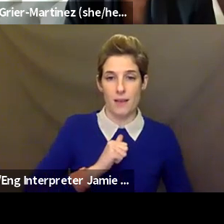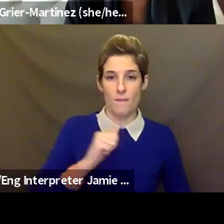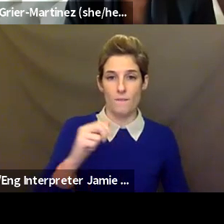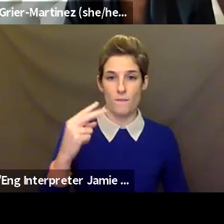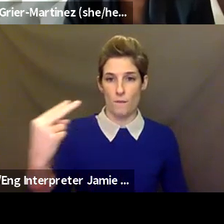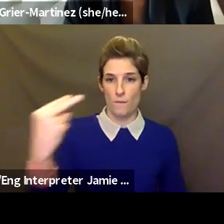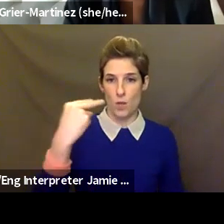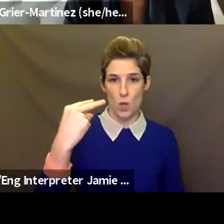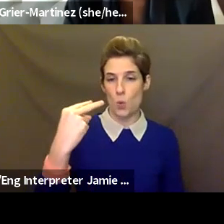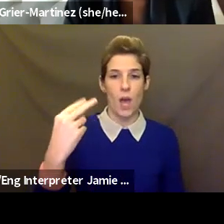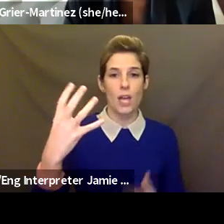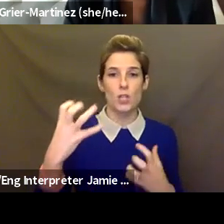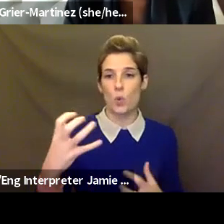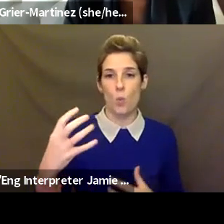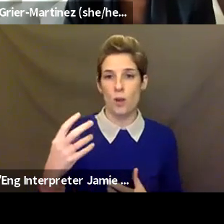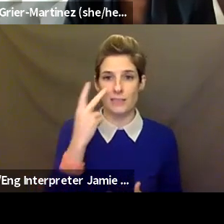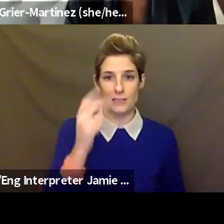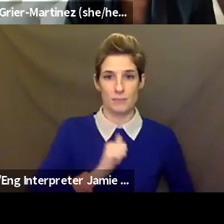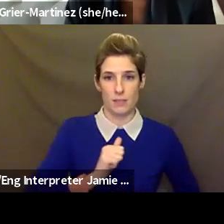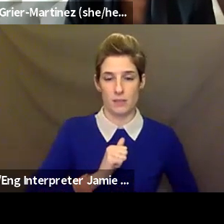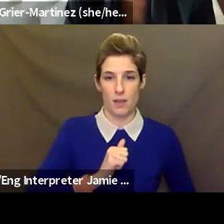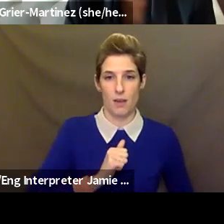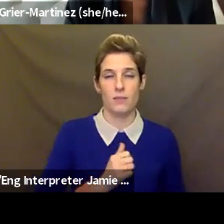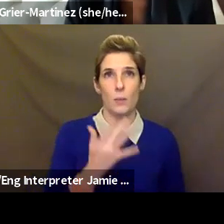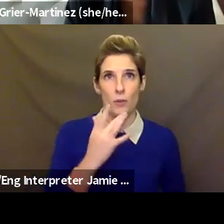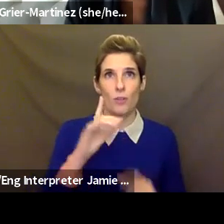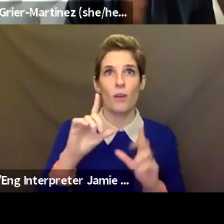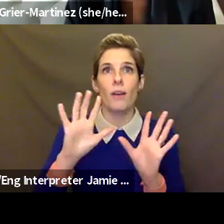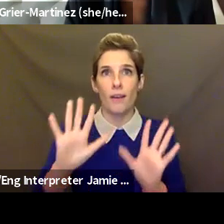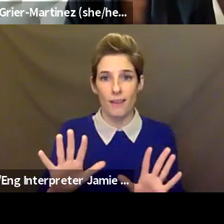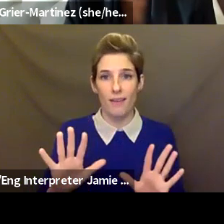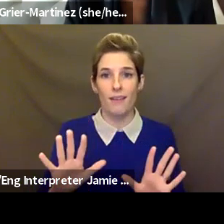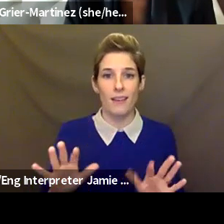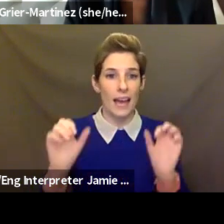relieves a lot of that pressure. But I think the only things I'll